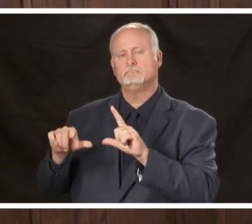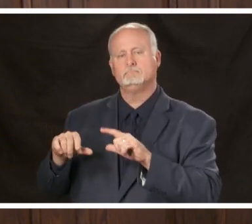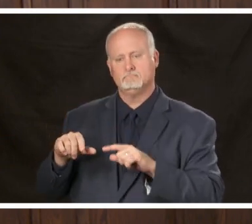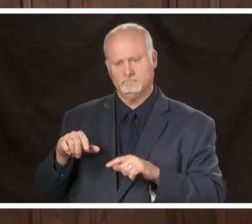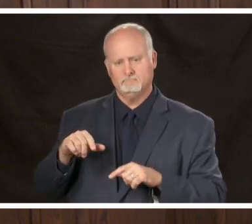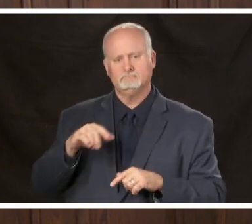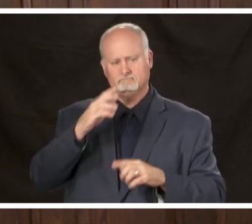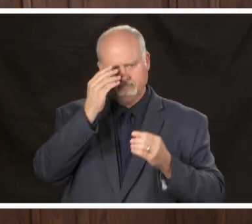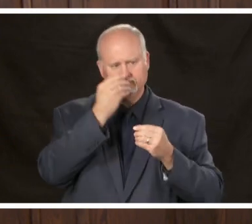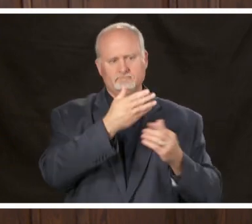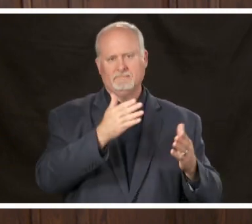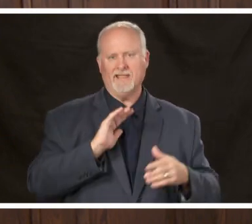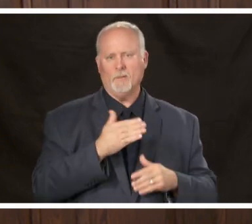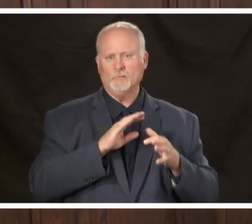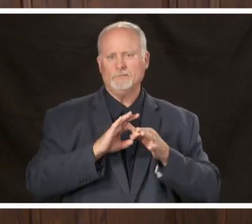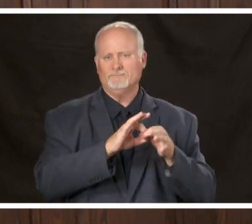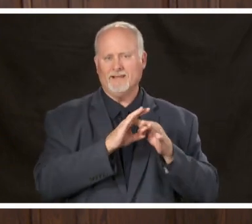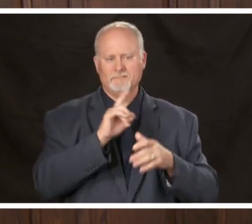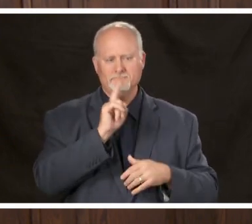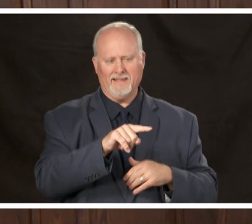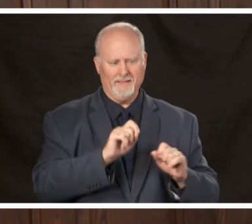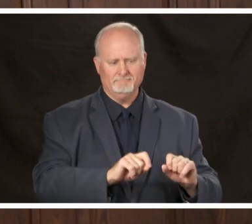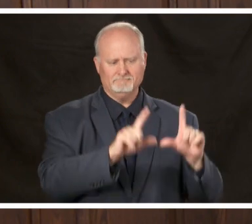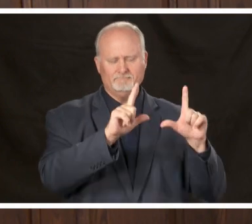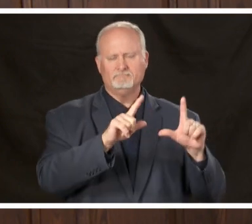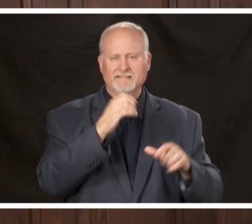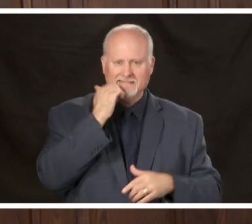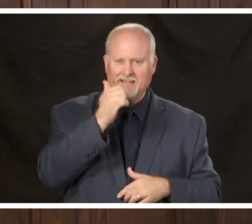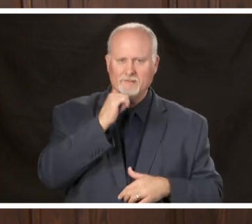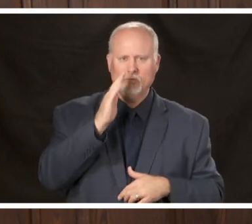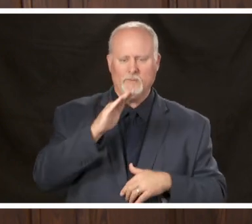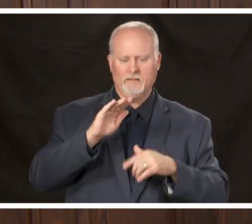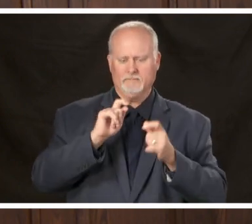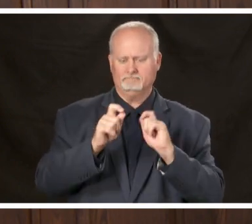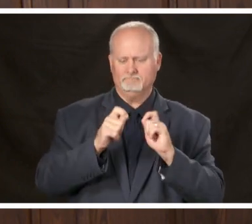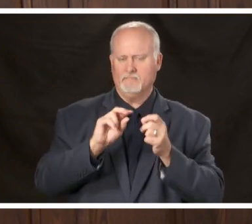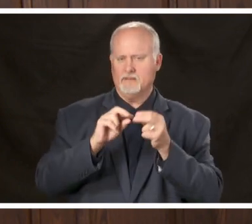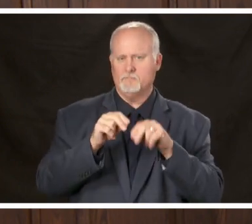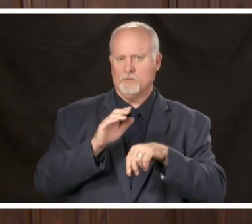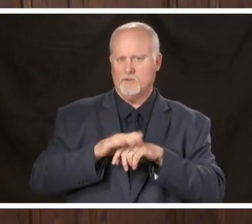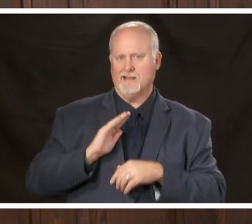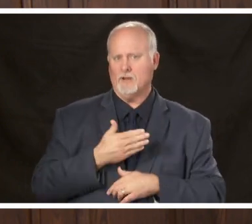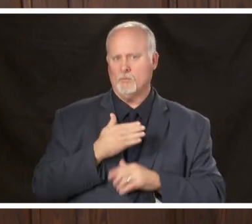unified command so the public can see that on a daily basis and also you also